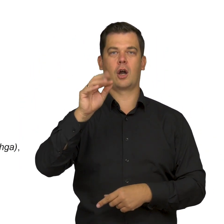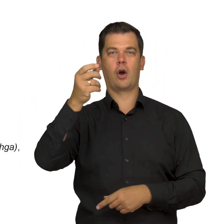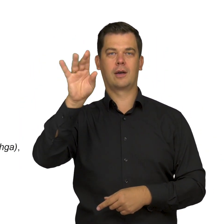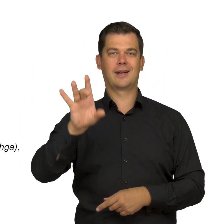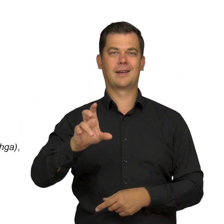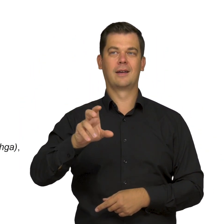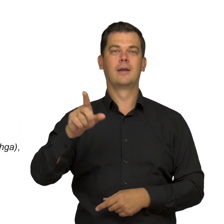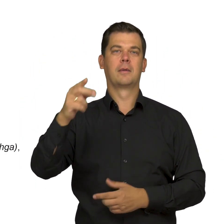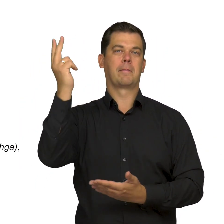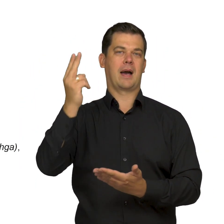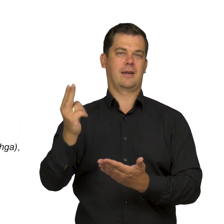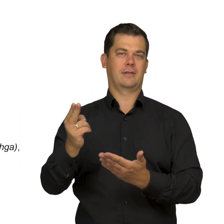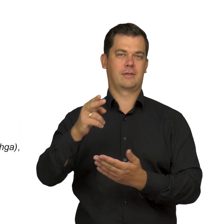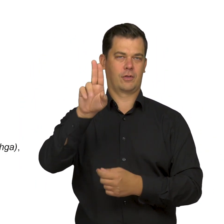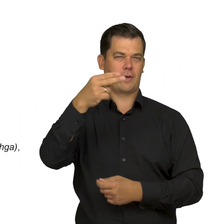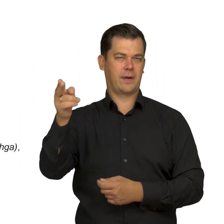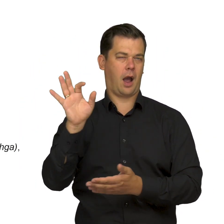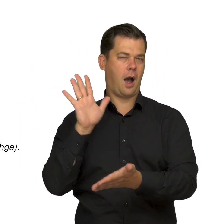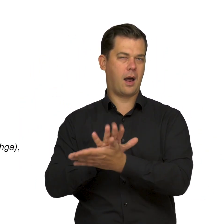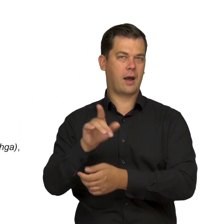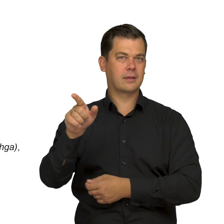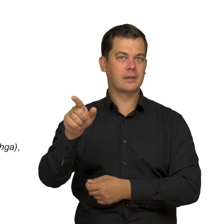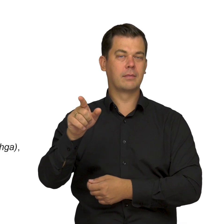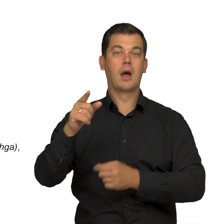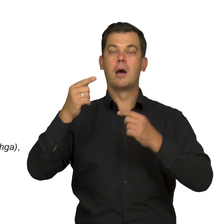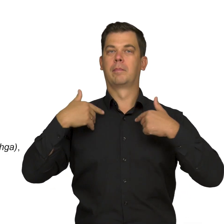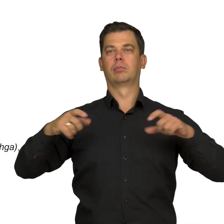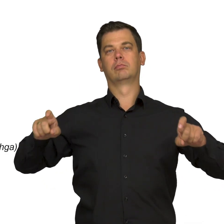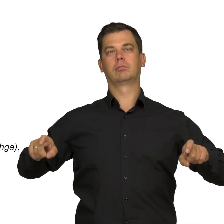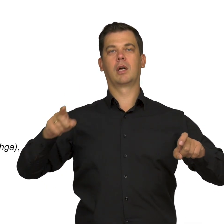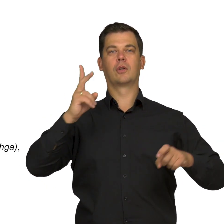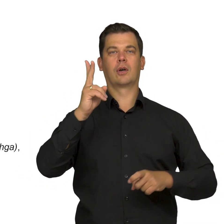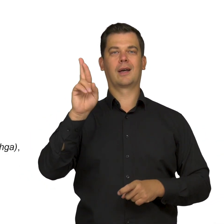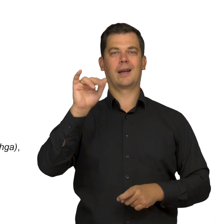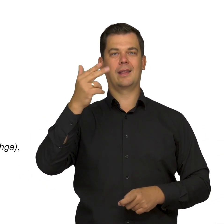portrayed by Max Klinger.